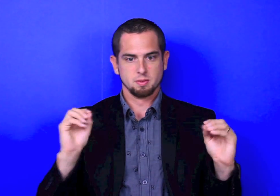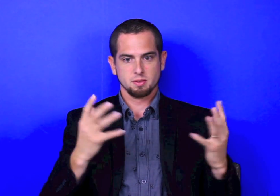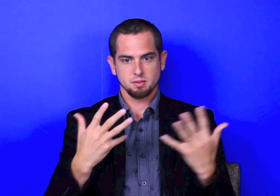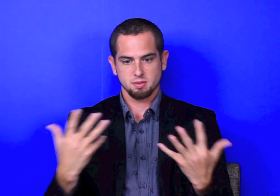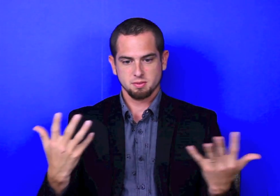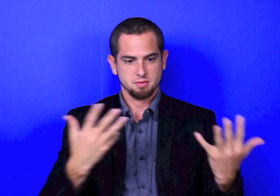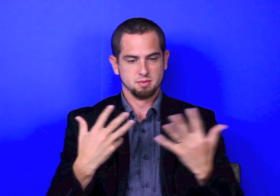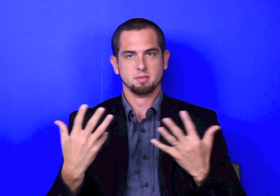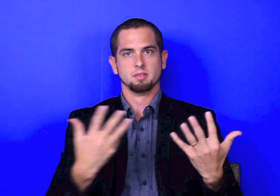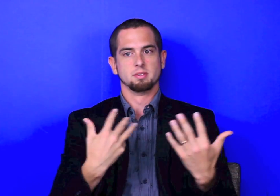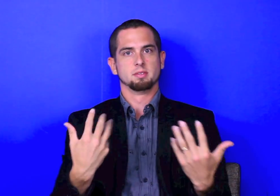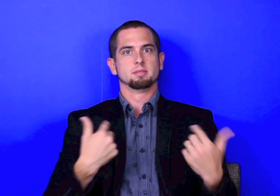I want to know, I look around, and nobody is doing it.